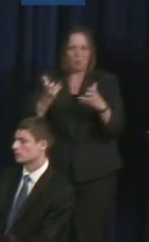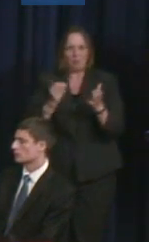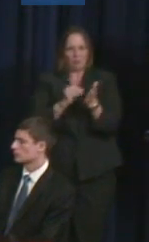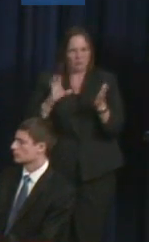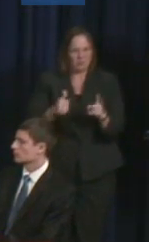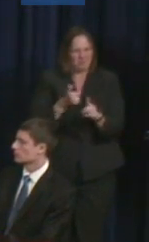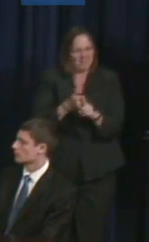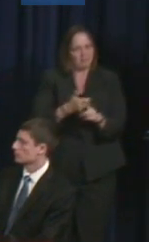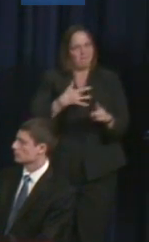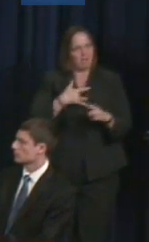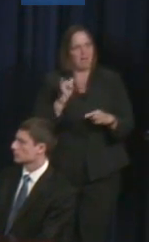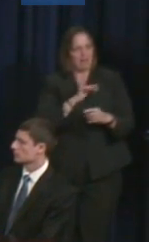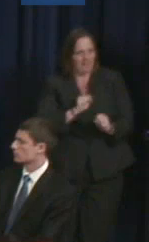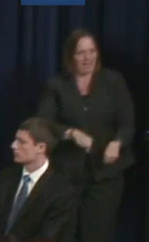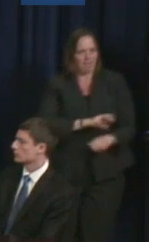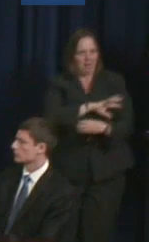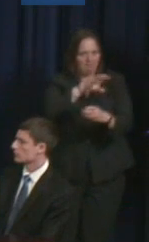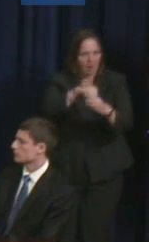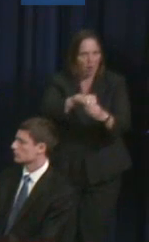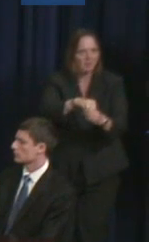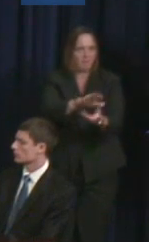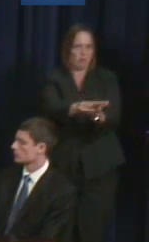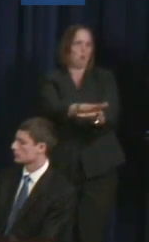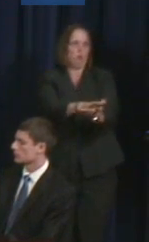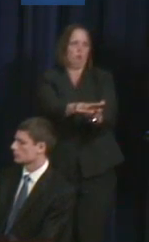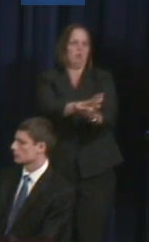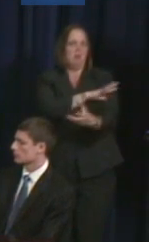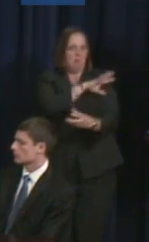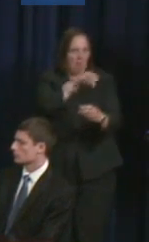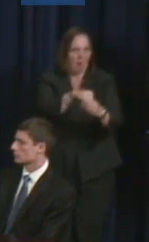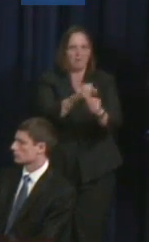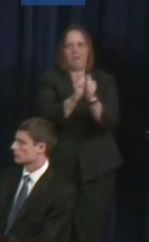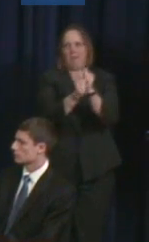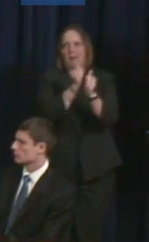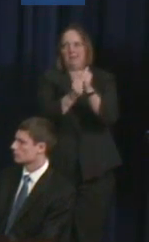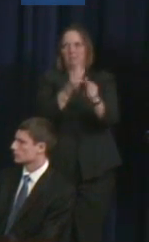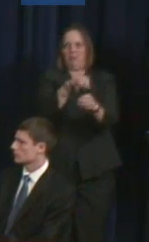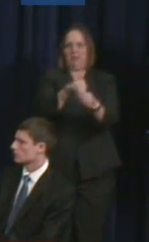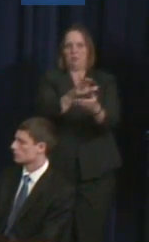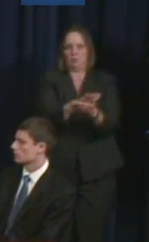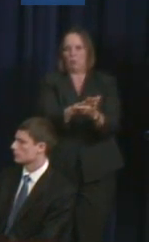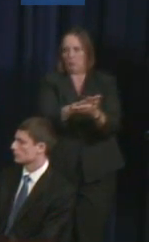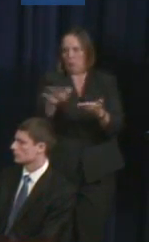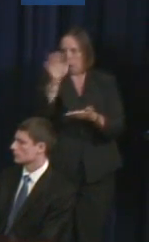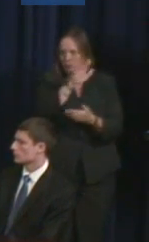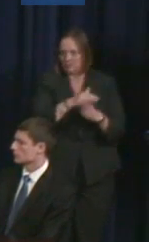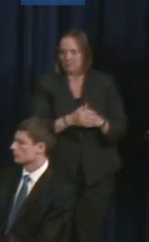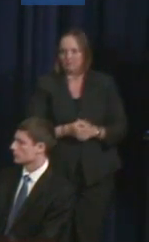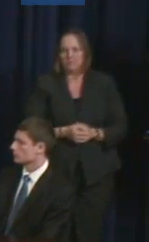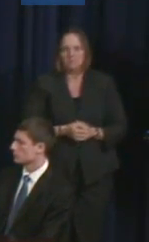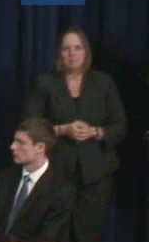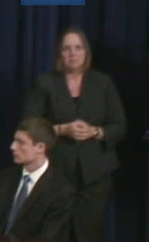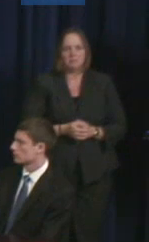included in their school environment and their school sports programs. And one of the things I'm doing now is part of the